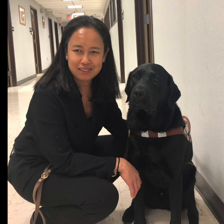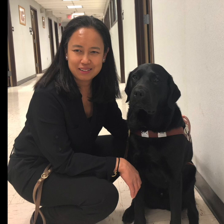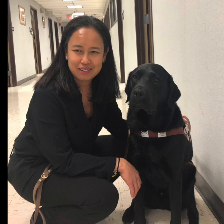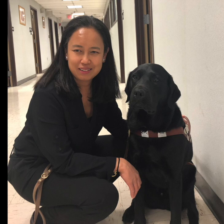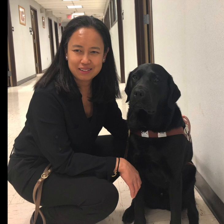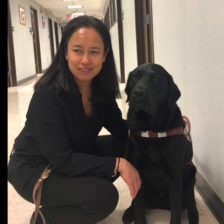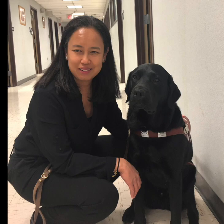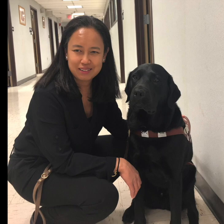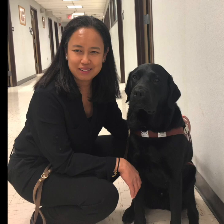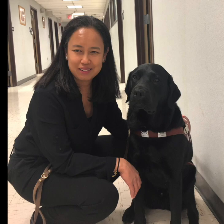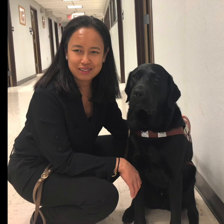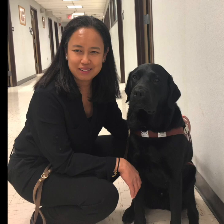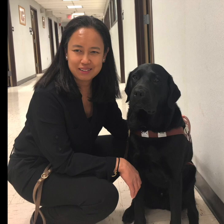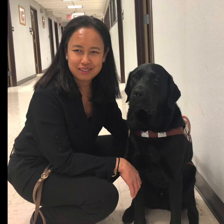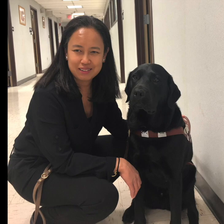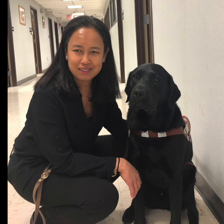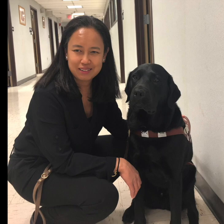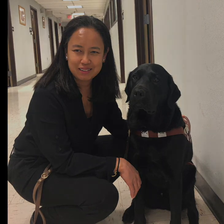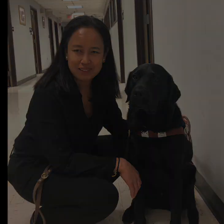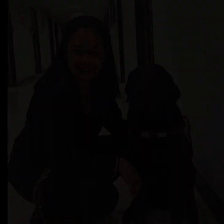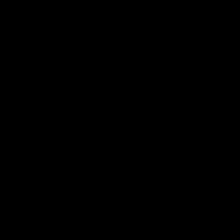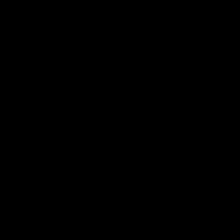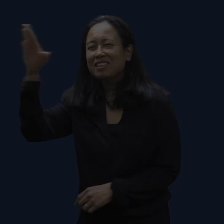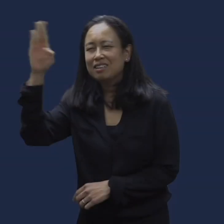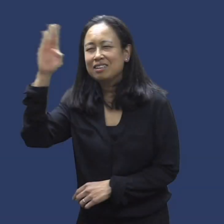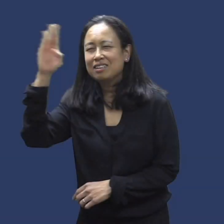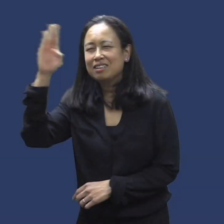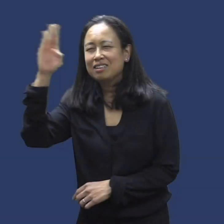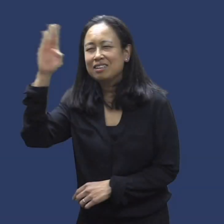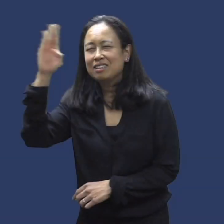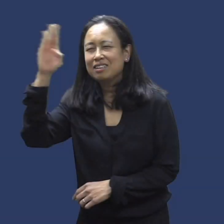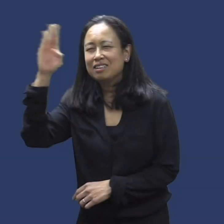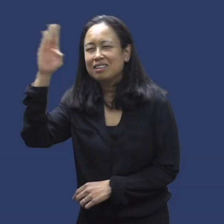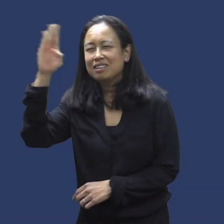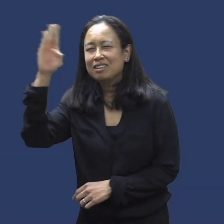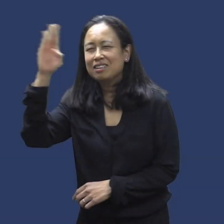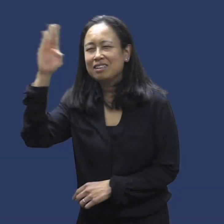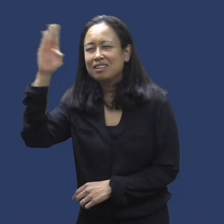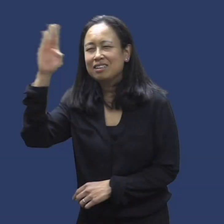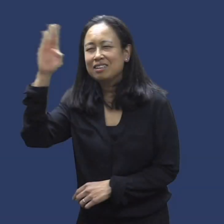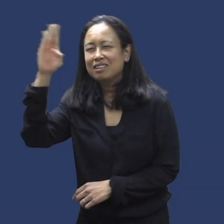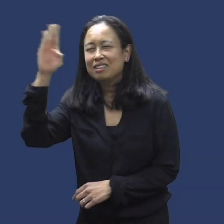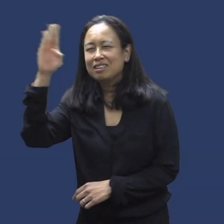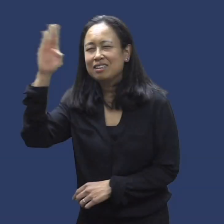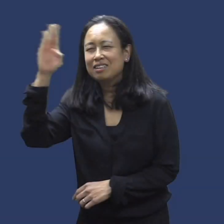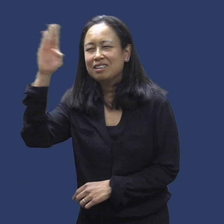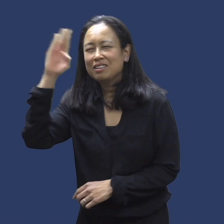The dog is sitting and is wearing a harness. Close up of a woman